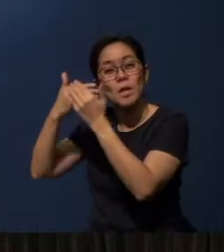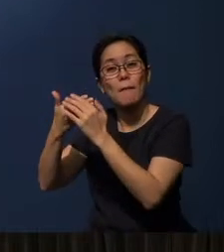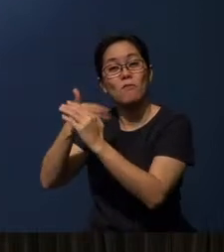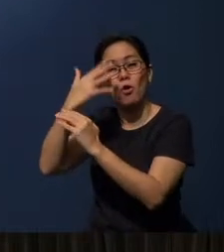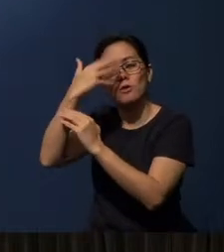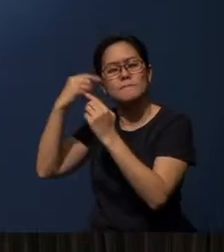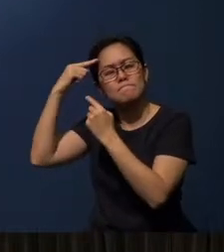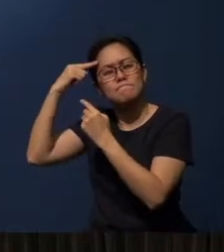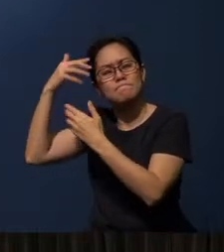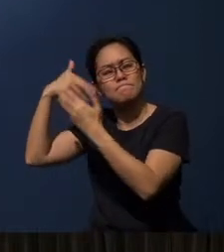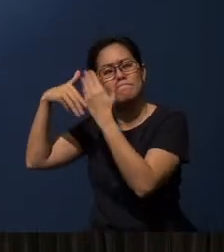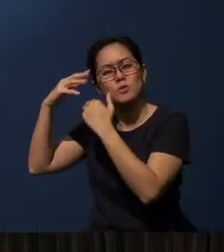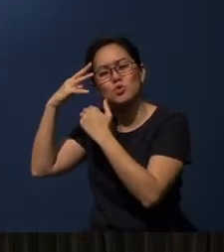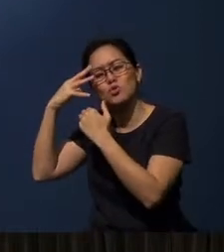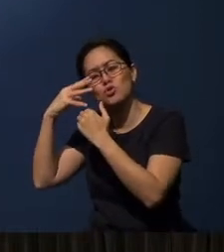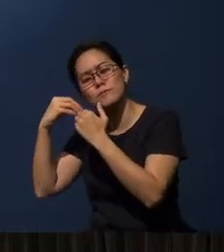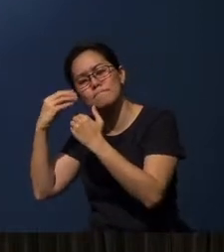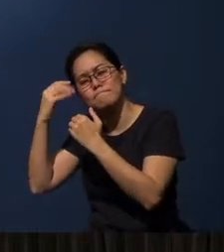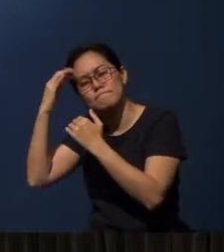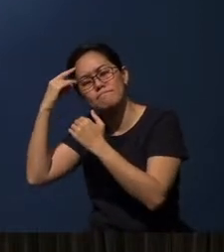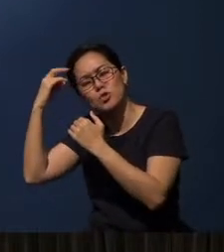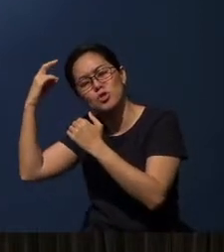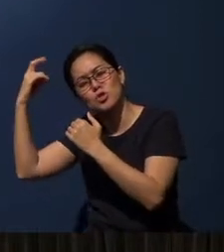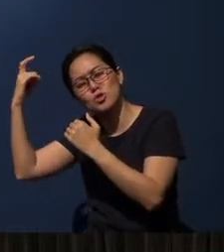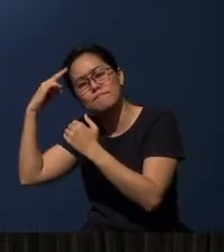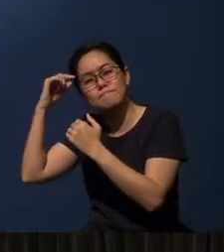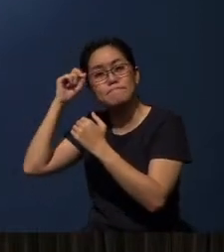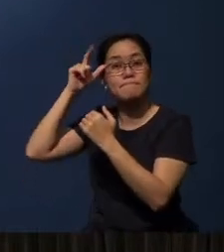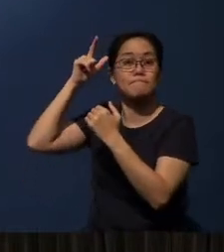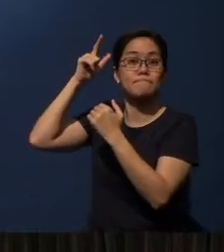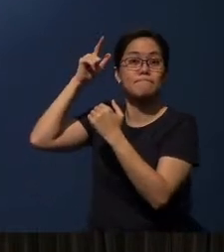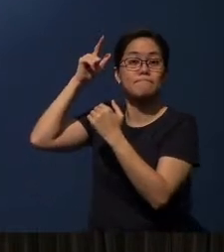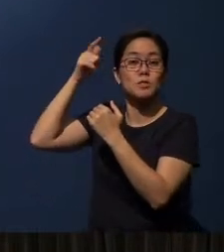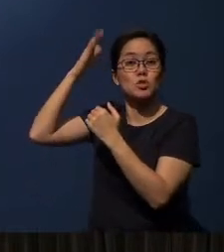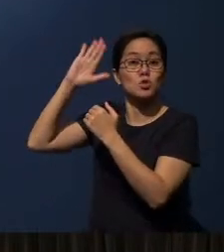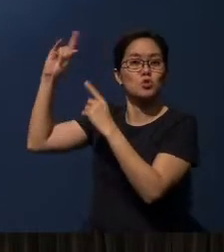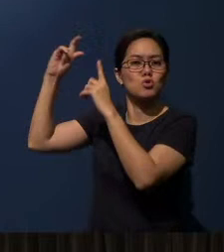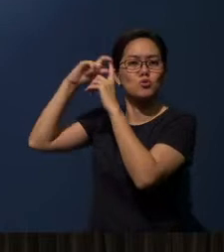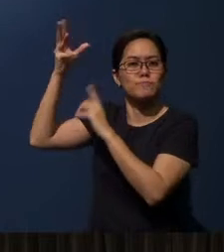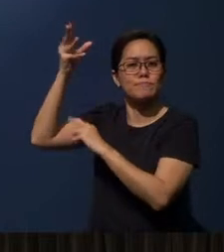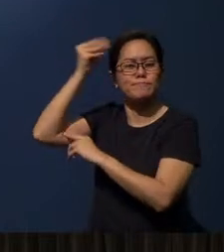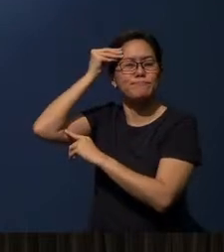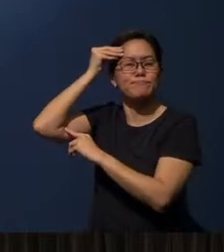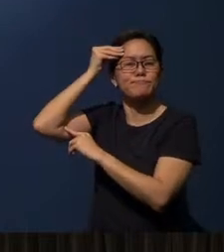As you go to sleep, as you dream, as you wake up with the Word of God with you.